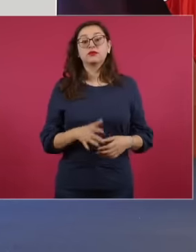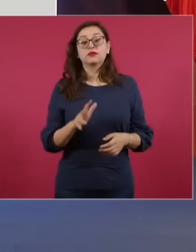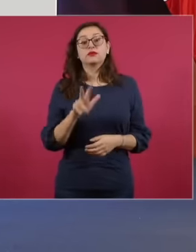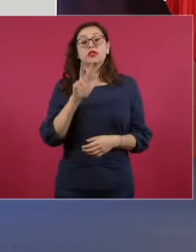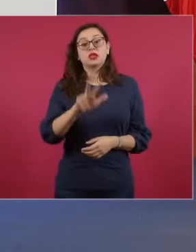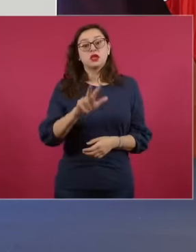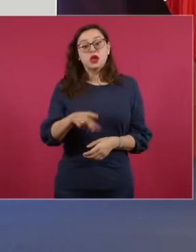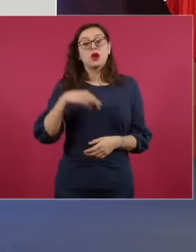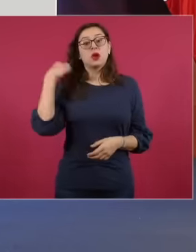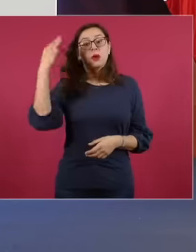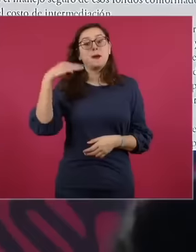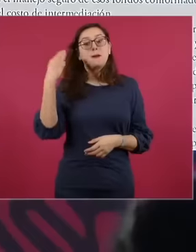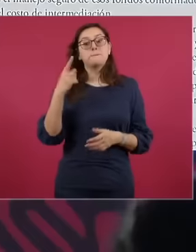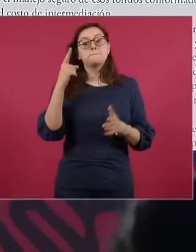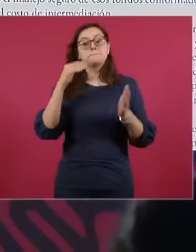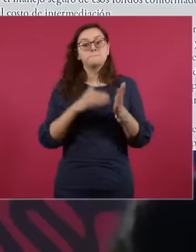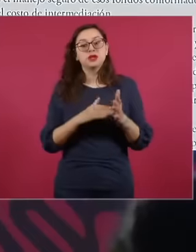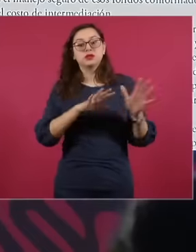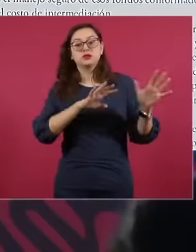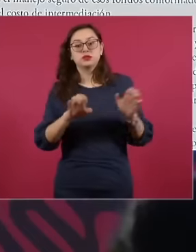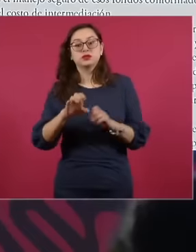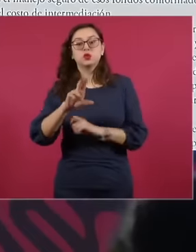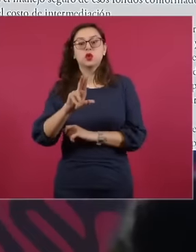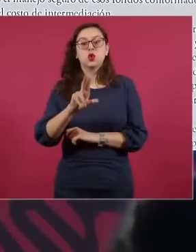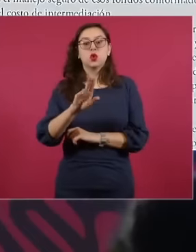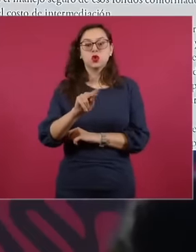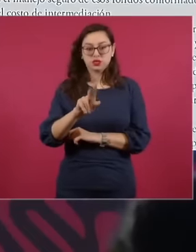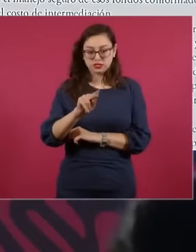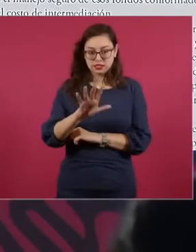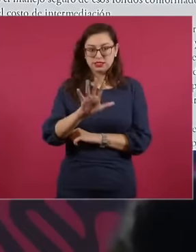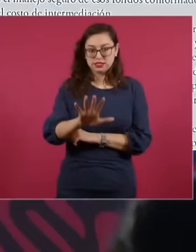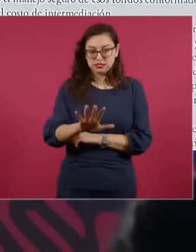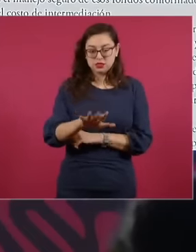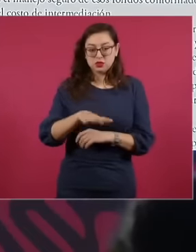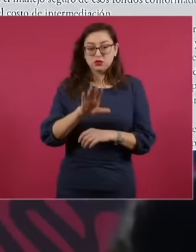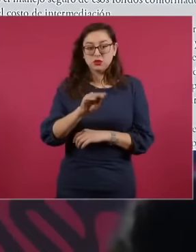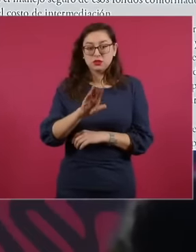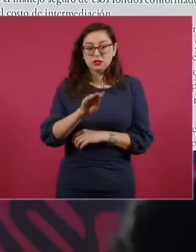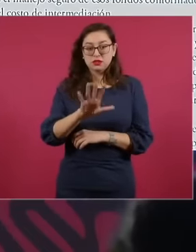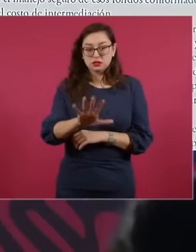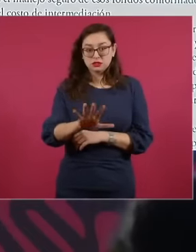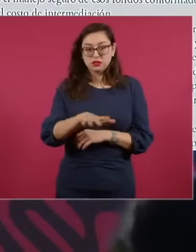1895 the majority of the